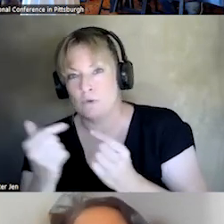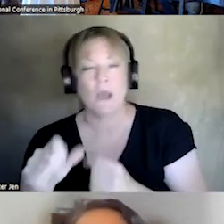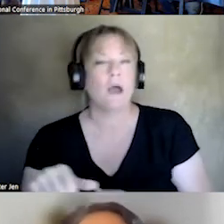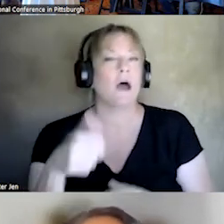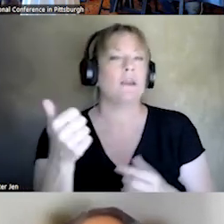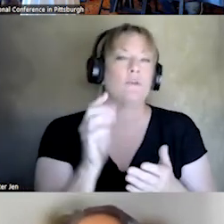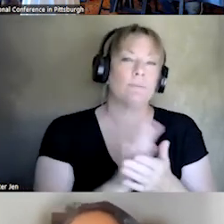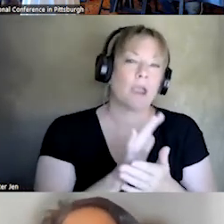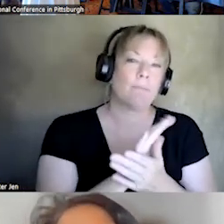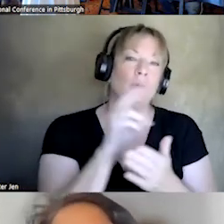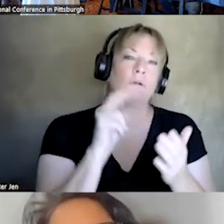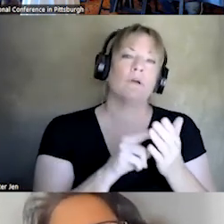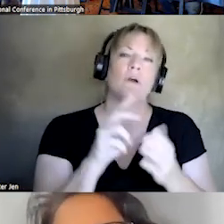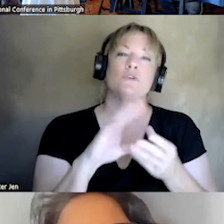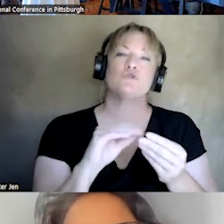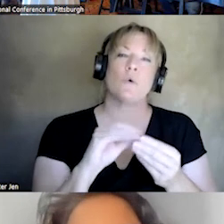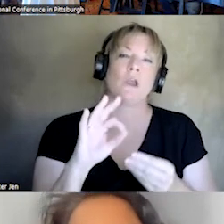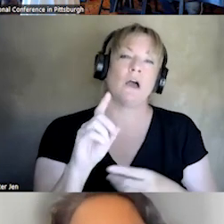THE STORY OF DATA THAT IS COMING OUT OF THE CRISIS CONTON YUM. IT WILL HELP MANY SYSTEMS. CONTINUUM.